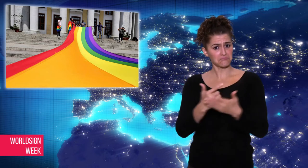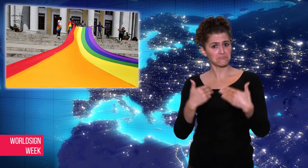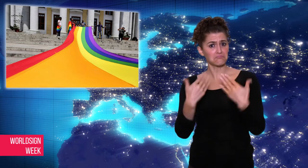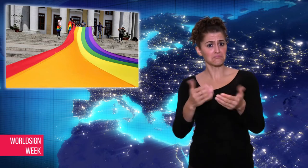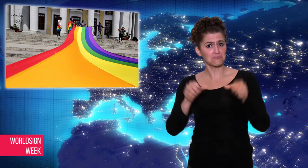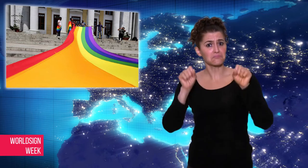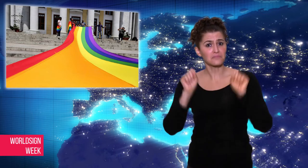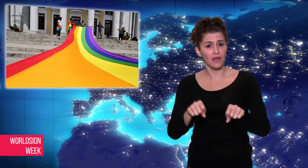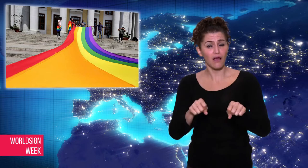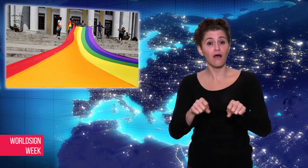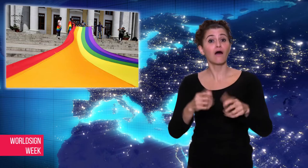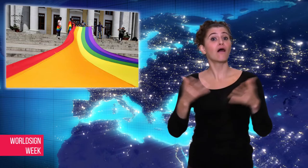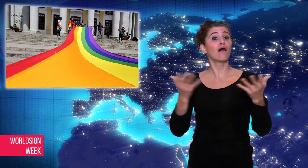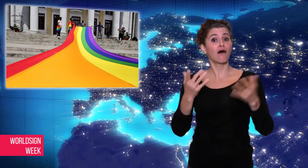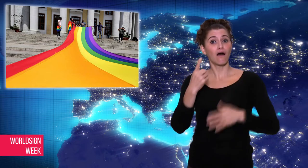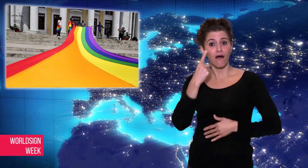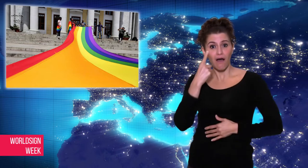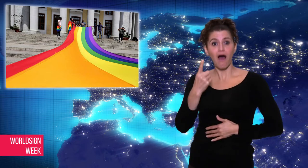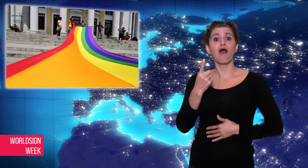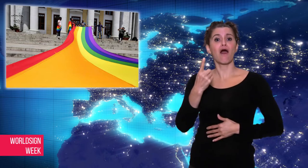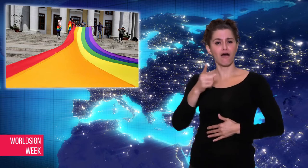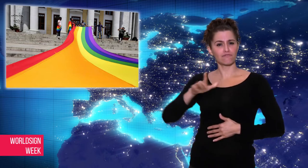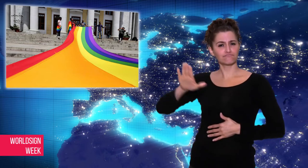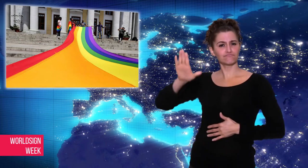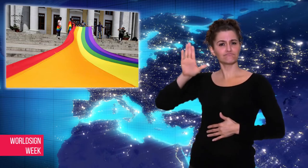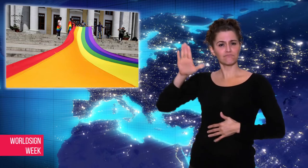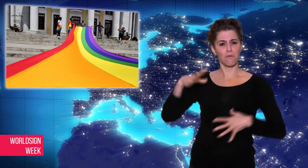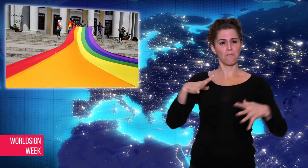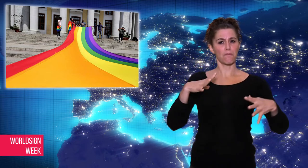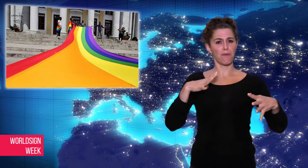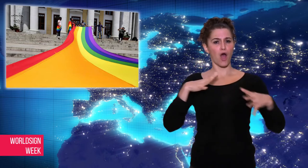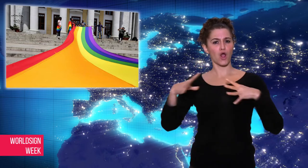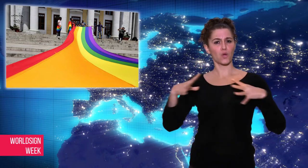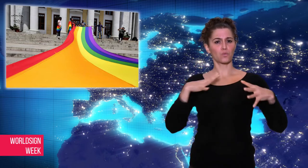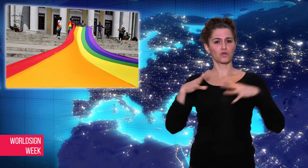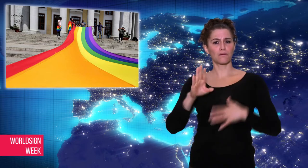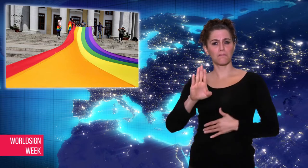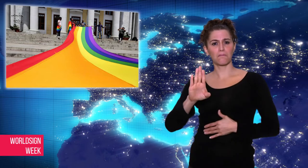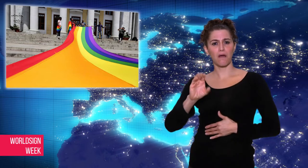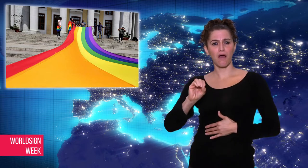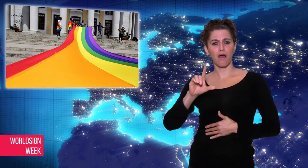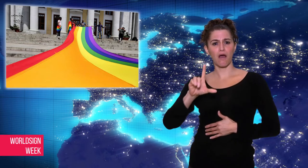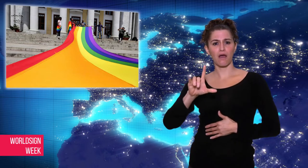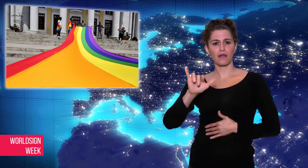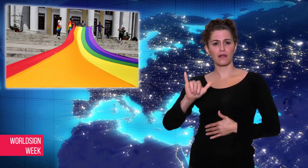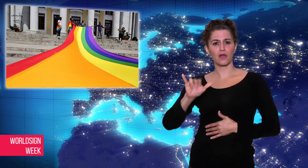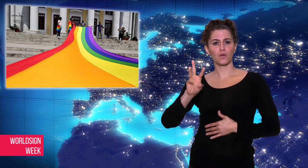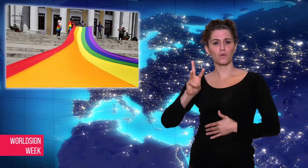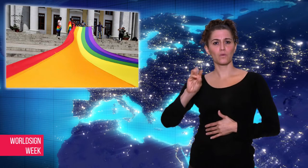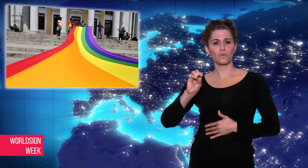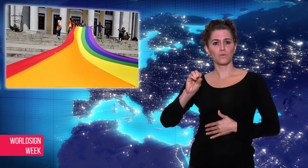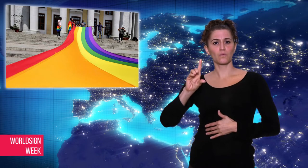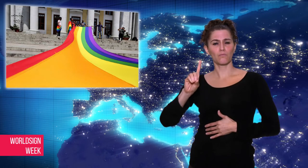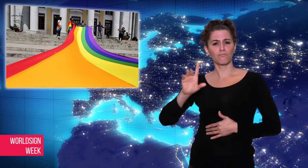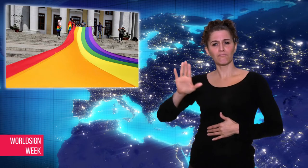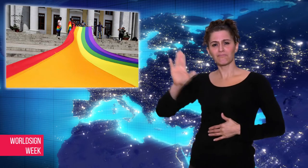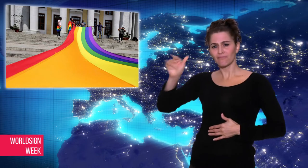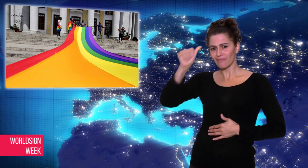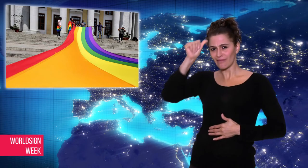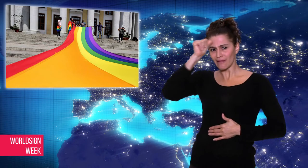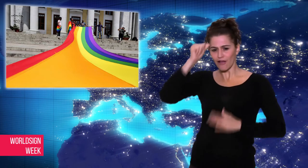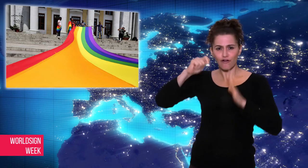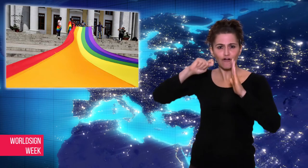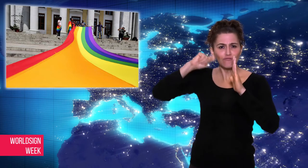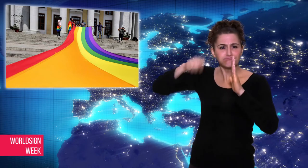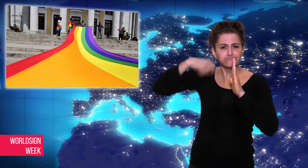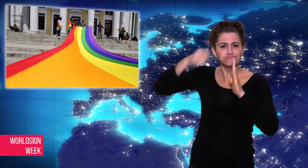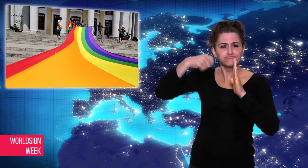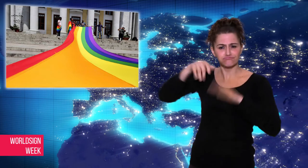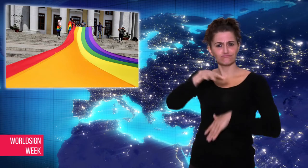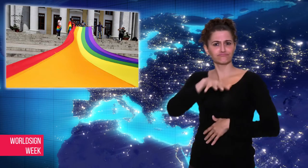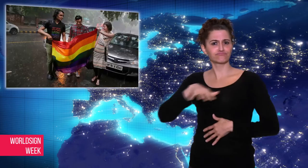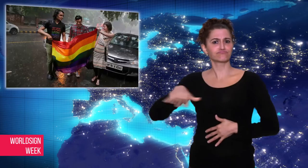emergence of openly gay Bollywood